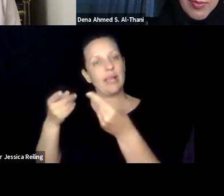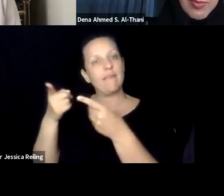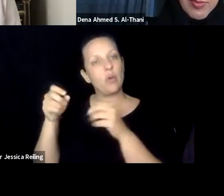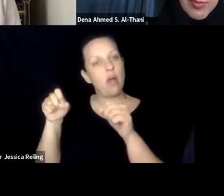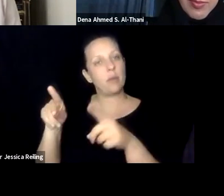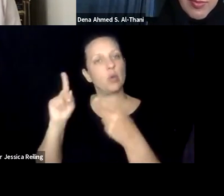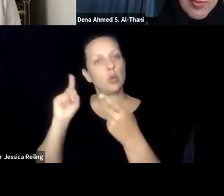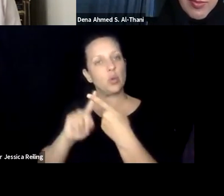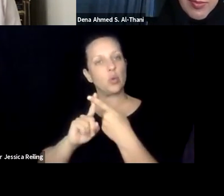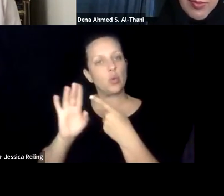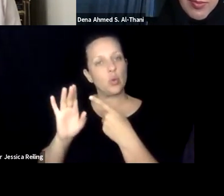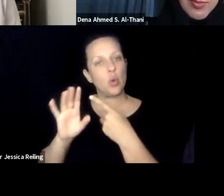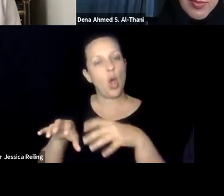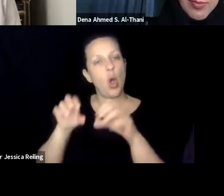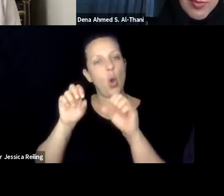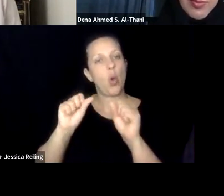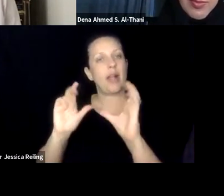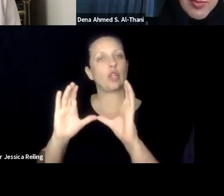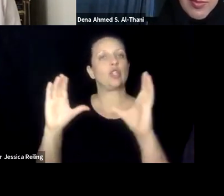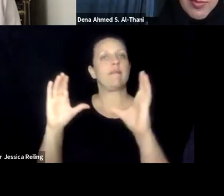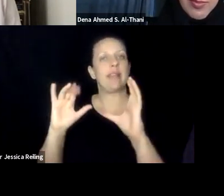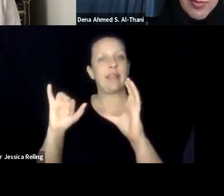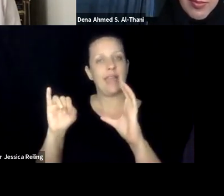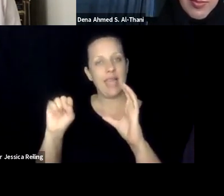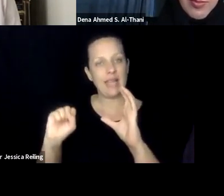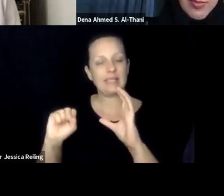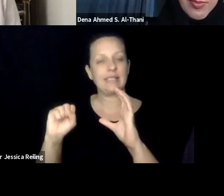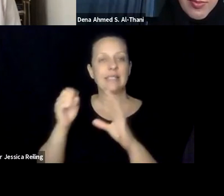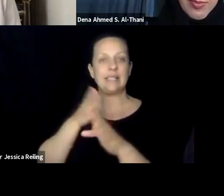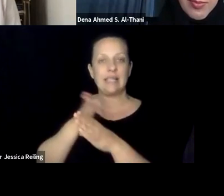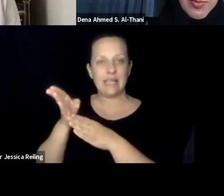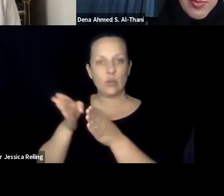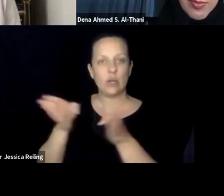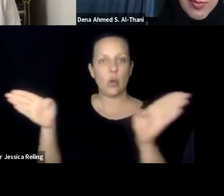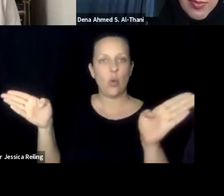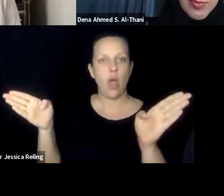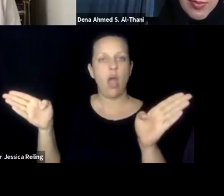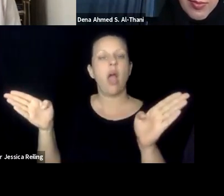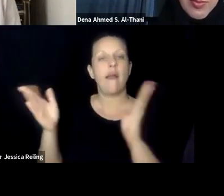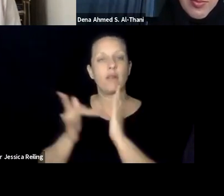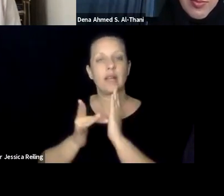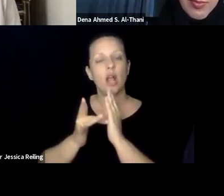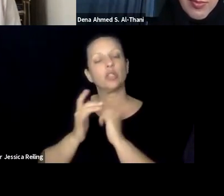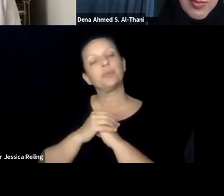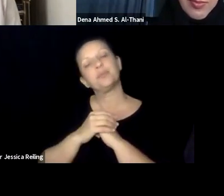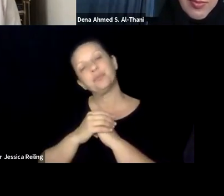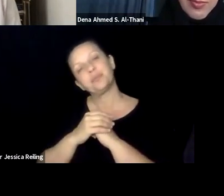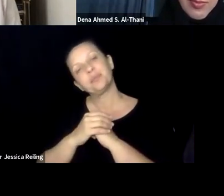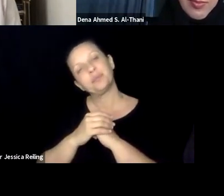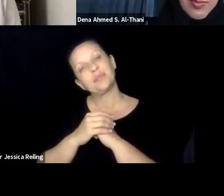them, okay, if you have passed this exam at university, we give you the opportunity of acquiring a certificate